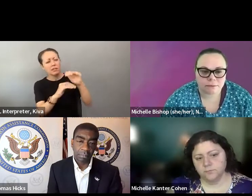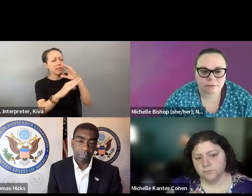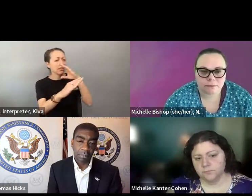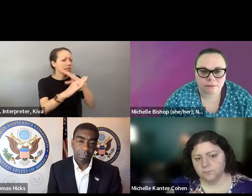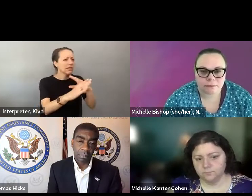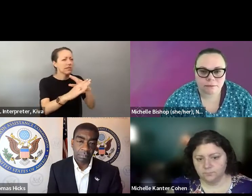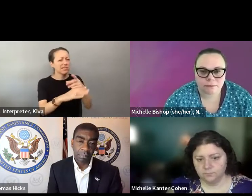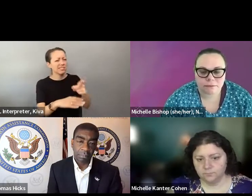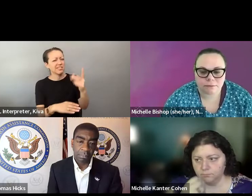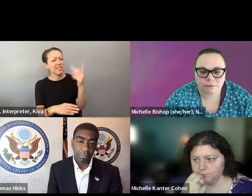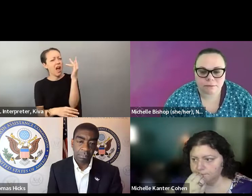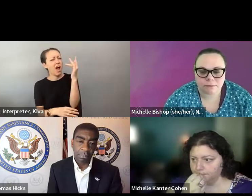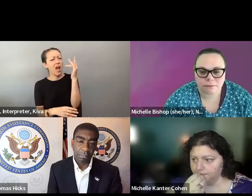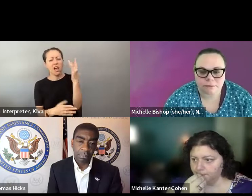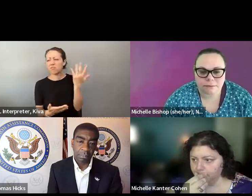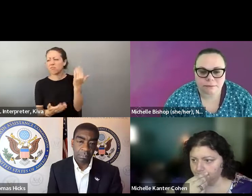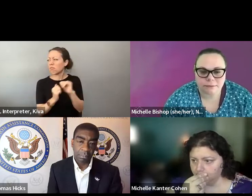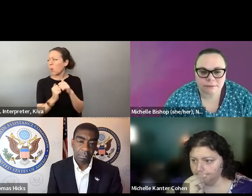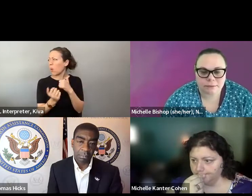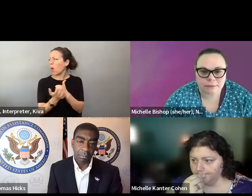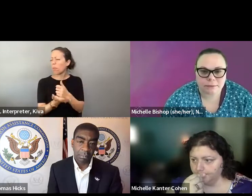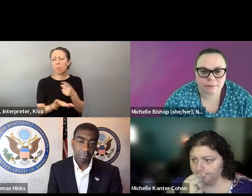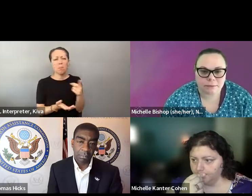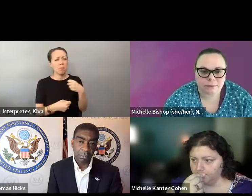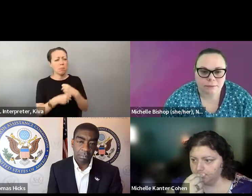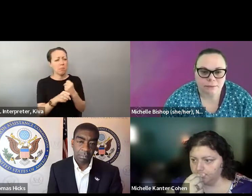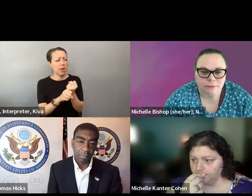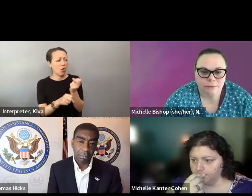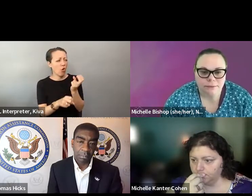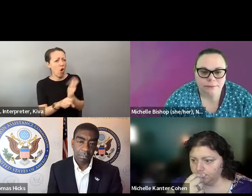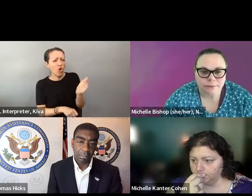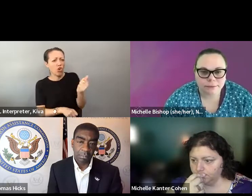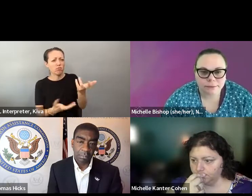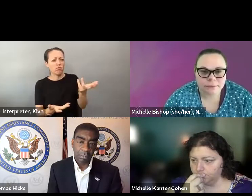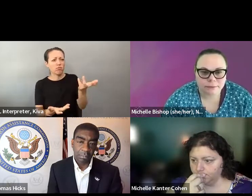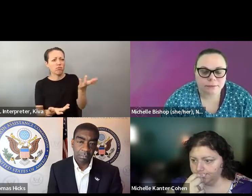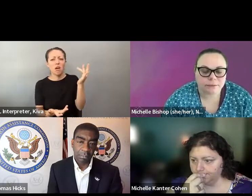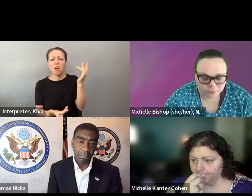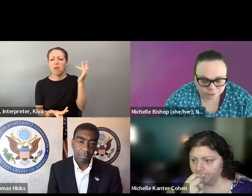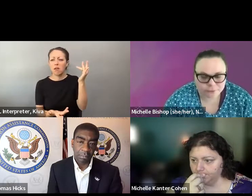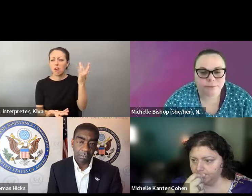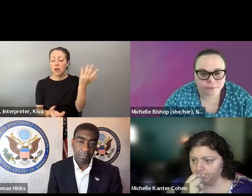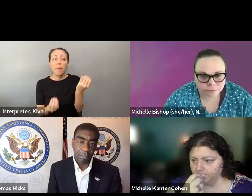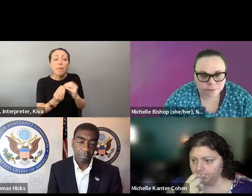up, unnecessary hurdles, which are not improving the security of our elections, which are not asked for by our own elections. hurdles that are not improving the security of our voting Officials. Then we're just we're fundamentally making more hoops.